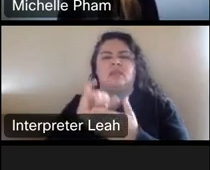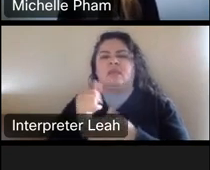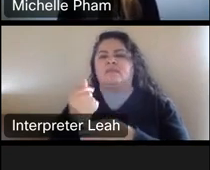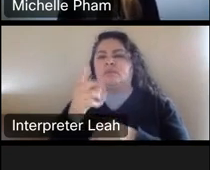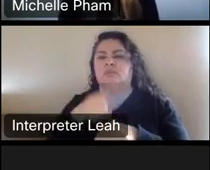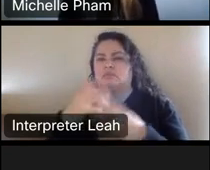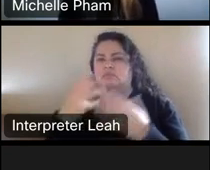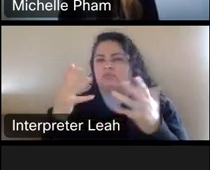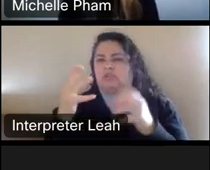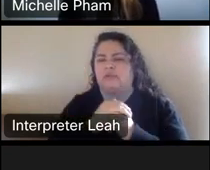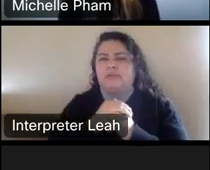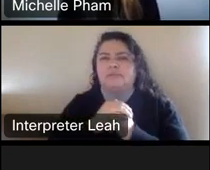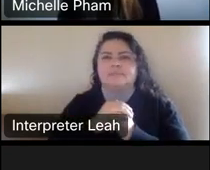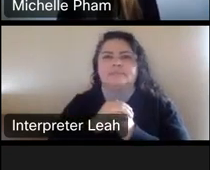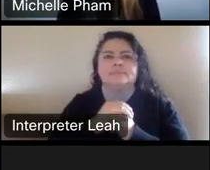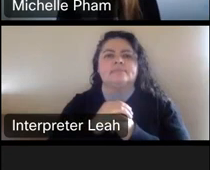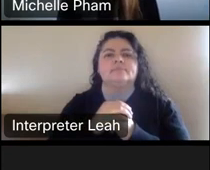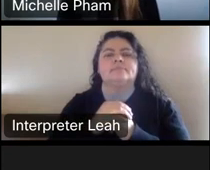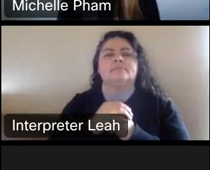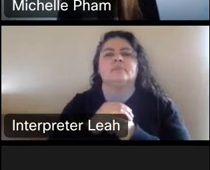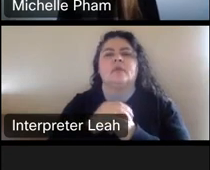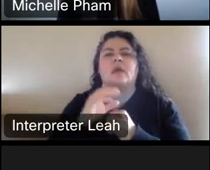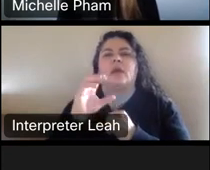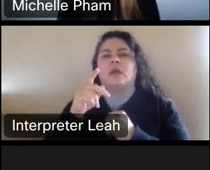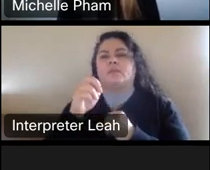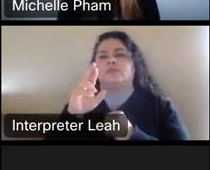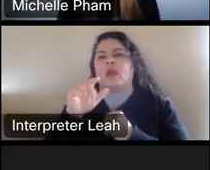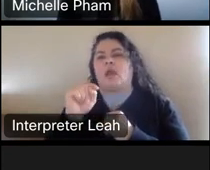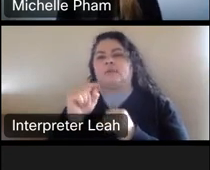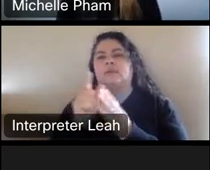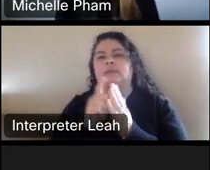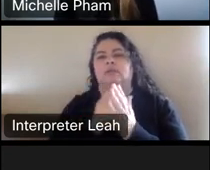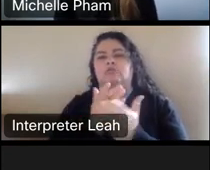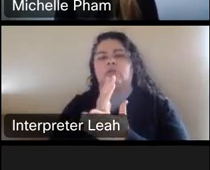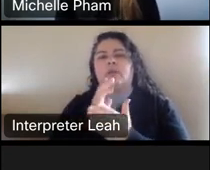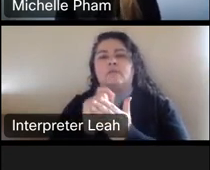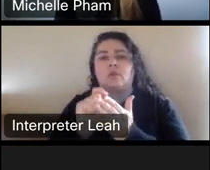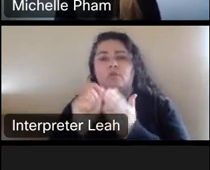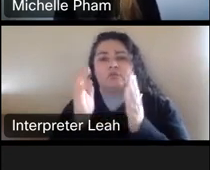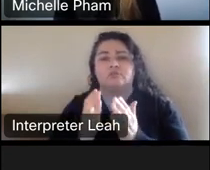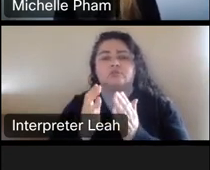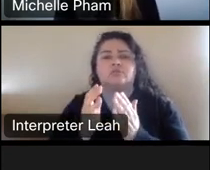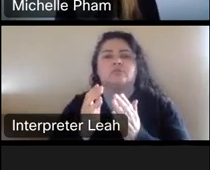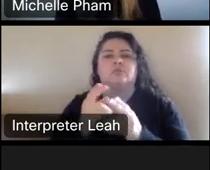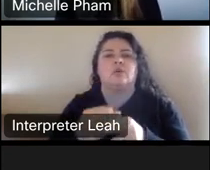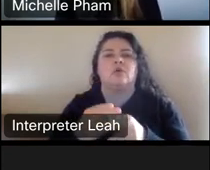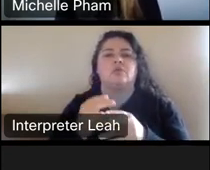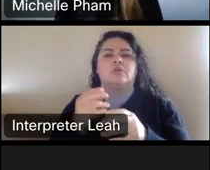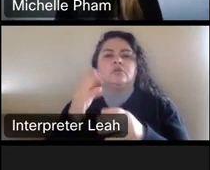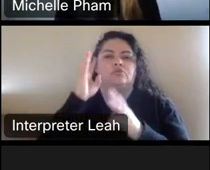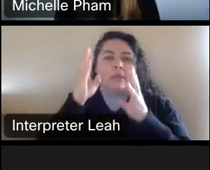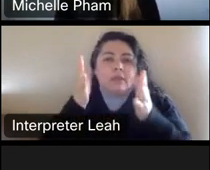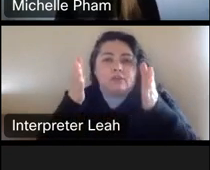Um, copyright is the legal right of authors and we call creators artists, people who create.